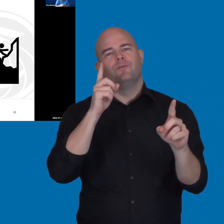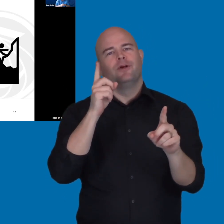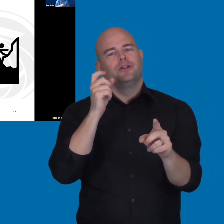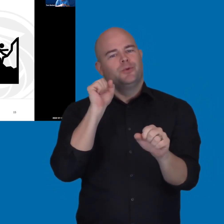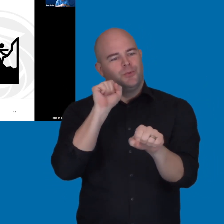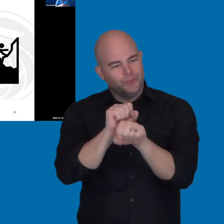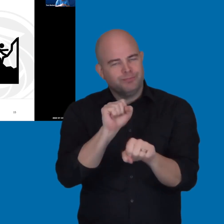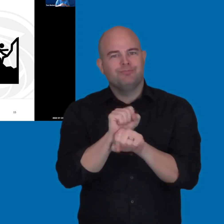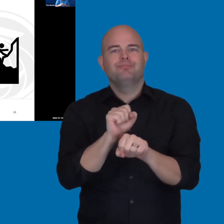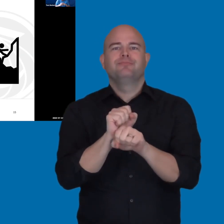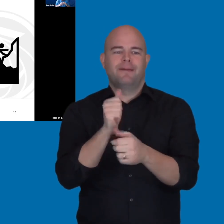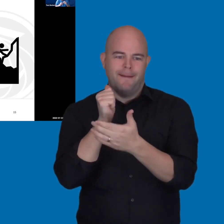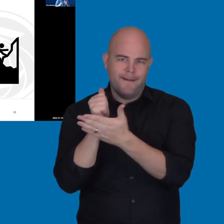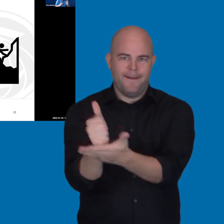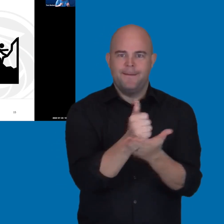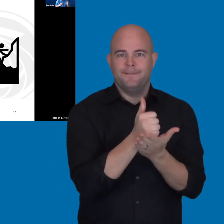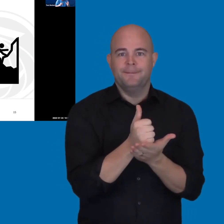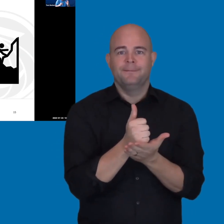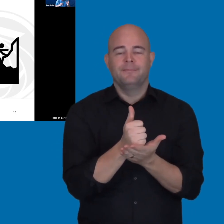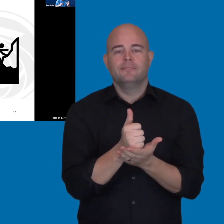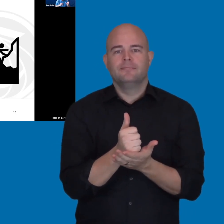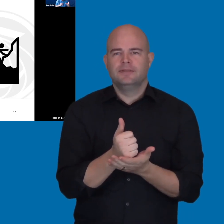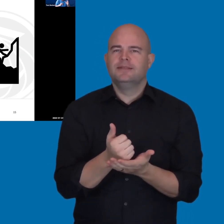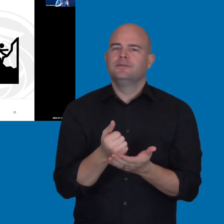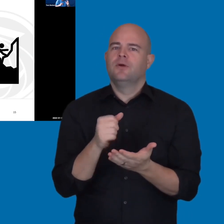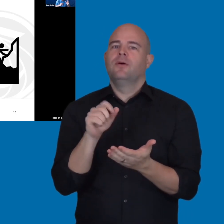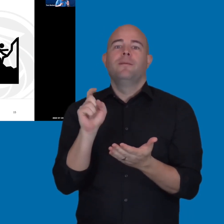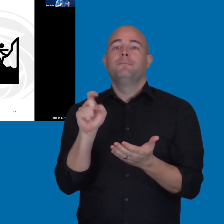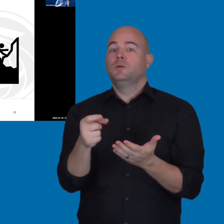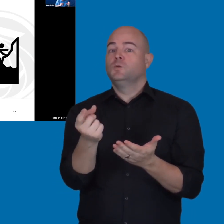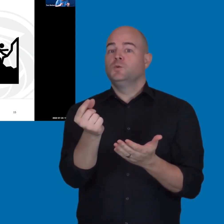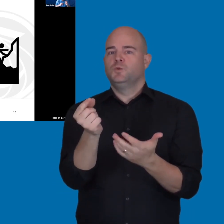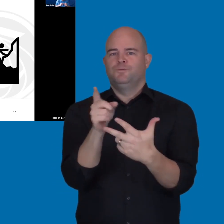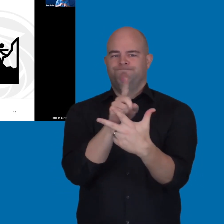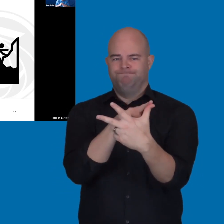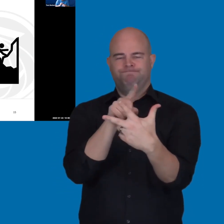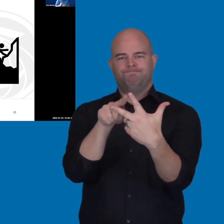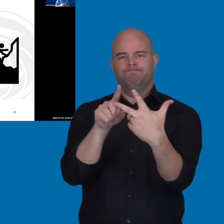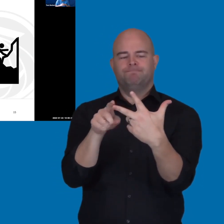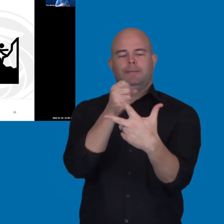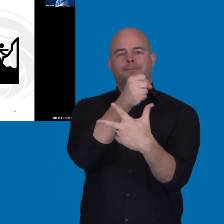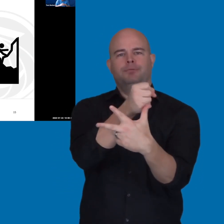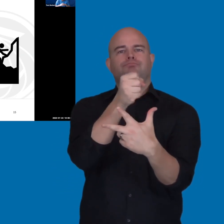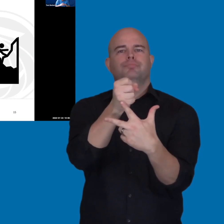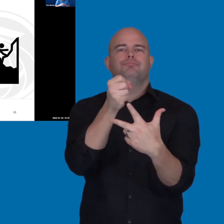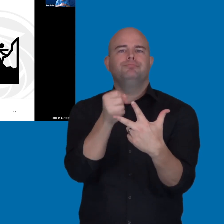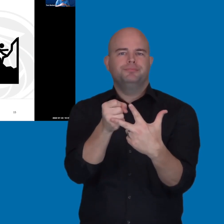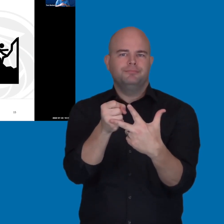So, you need to look at meeting these three goals to make sure